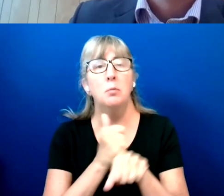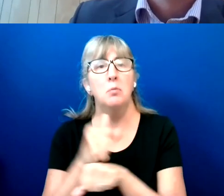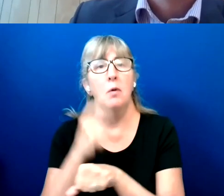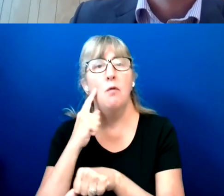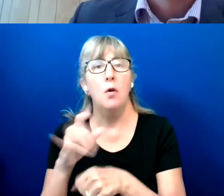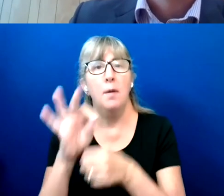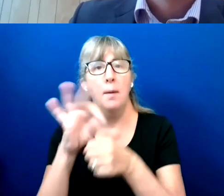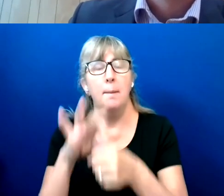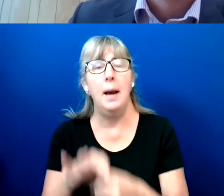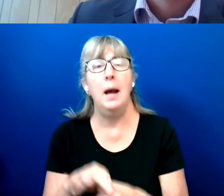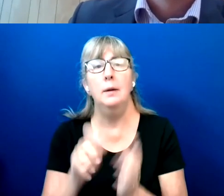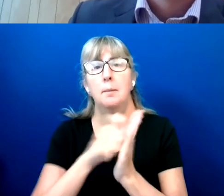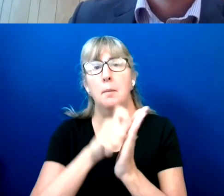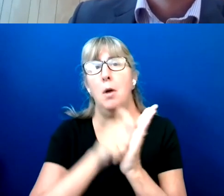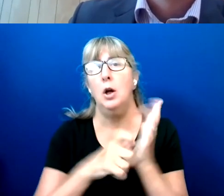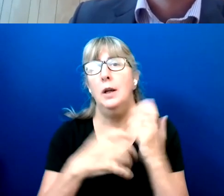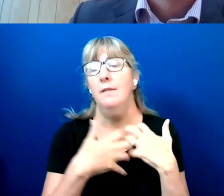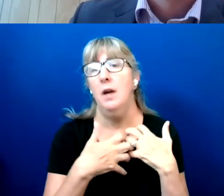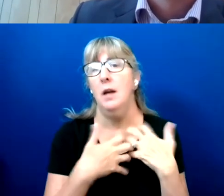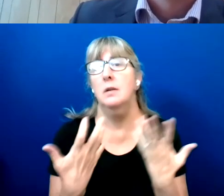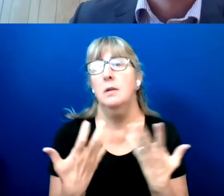Right now we're working on 4.